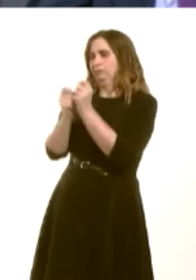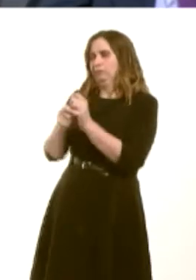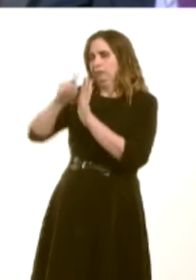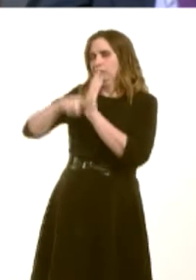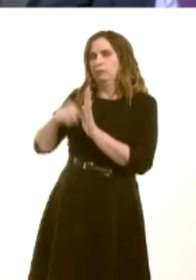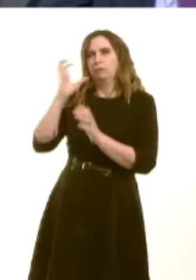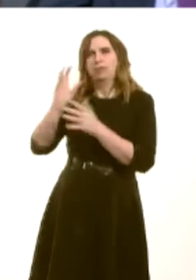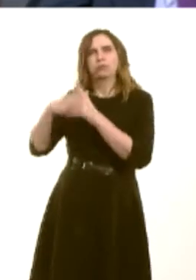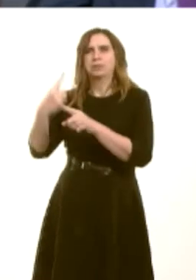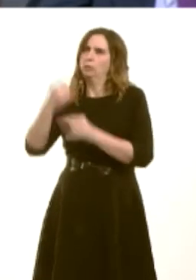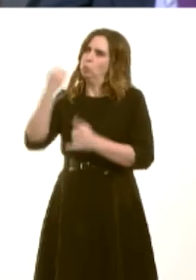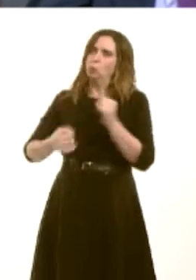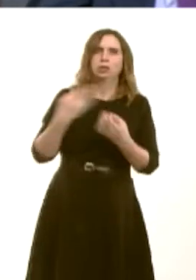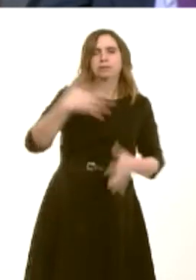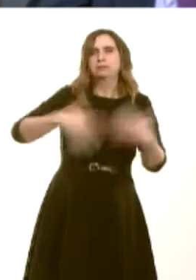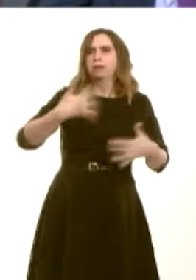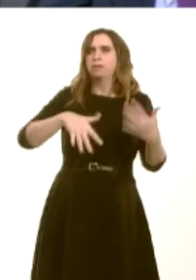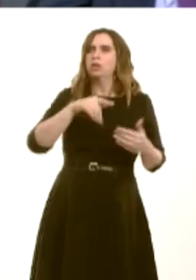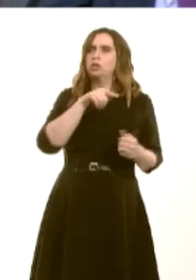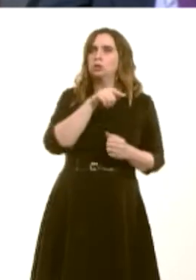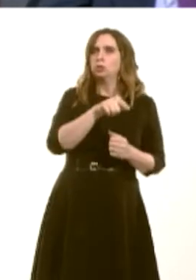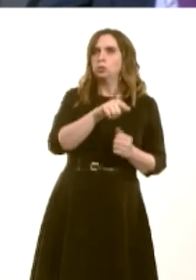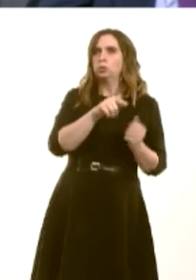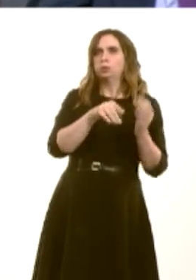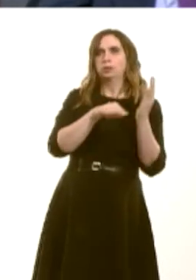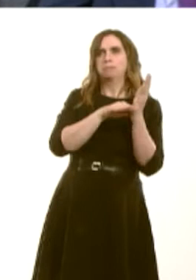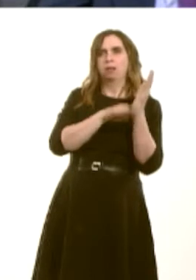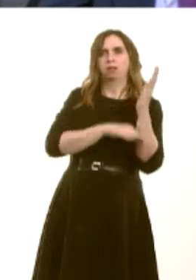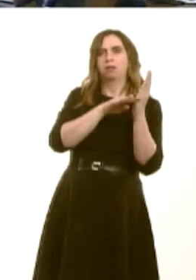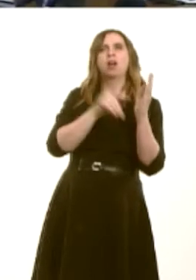harder than middle and higher-income groupsótypical, of course, of the Tories.